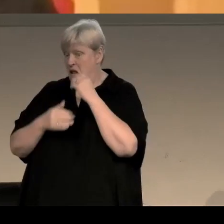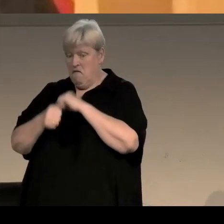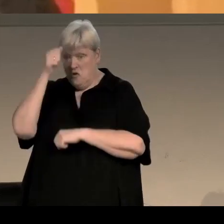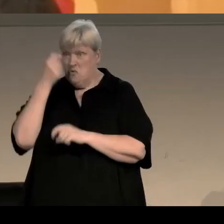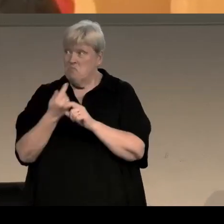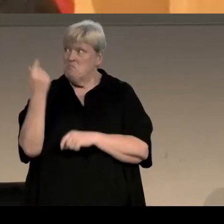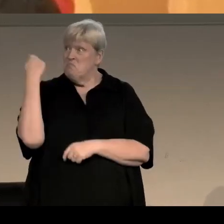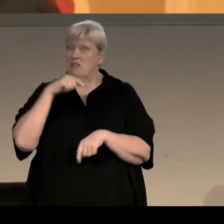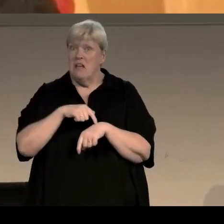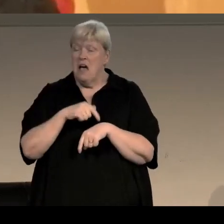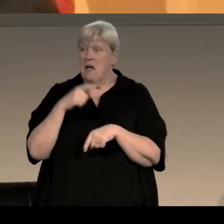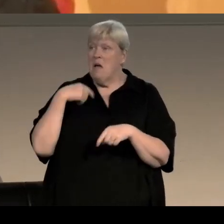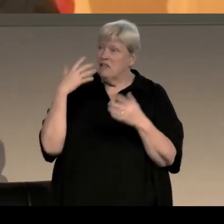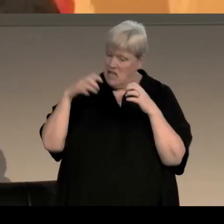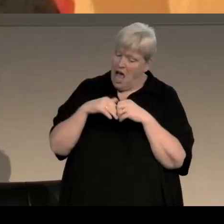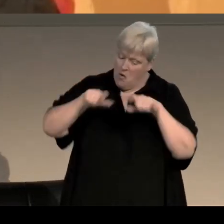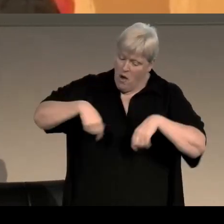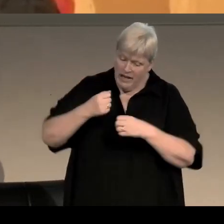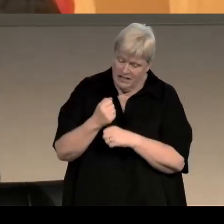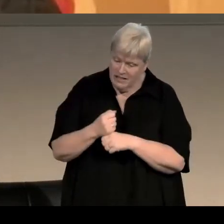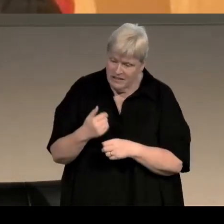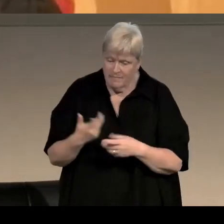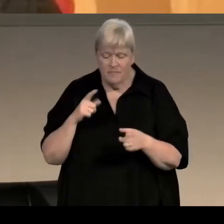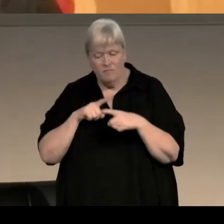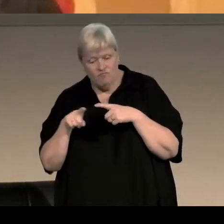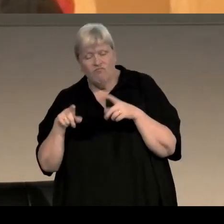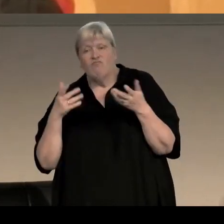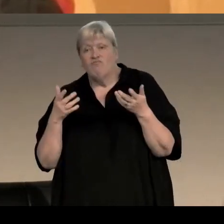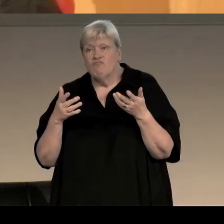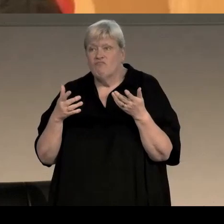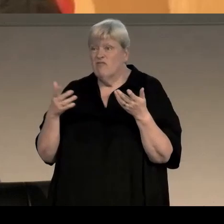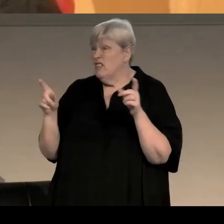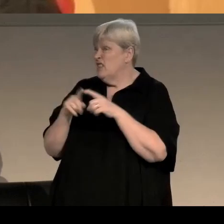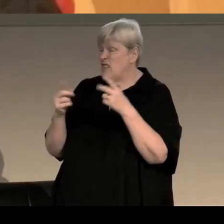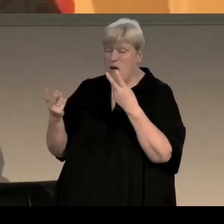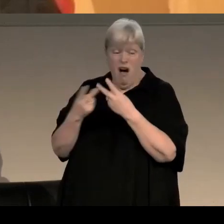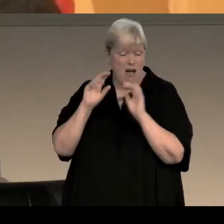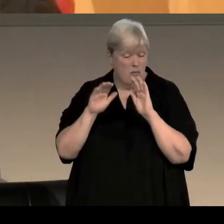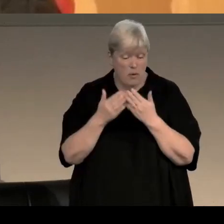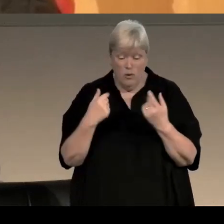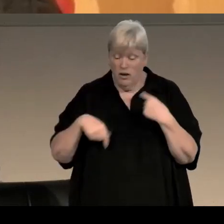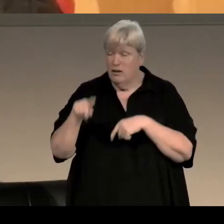So that was kind of how I approached it, I tried to approach it as I would approach any other novel, in terms of